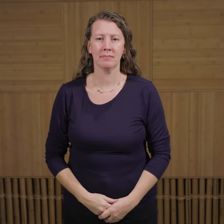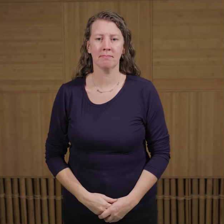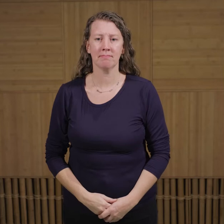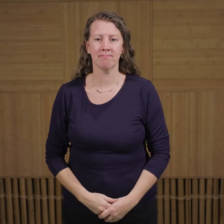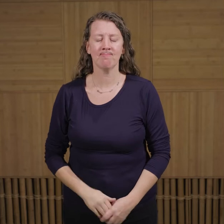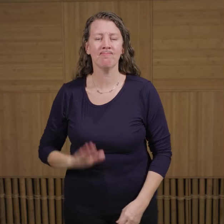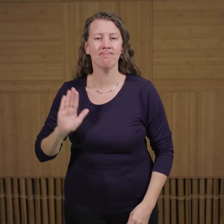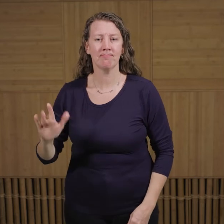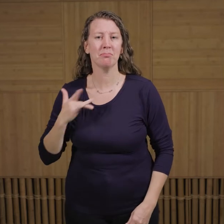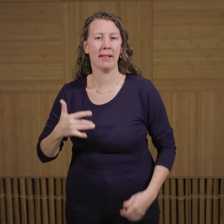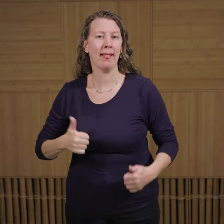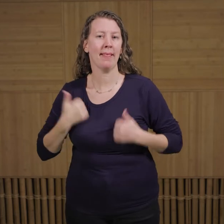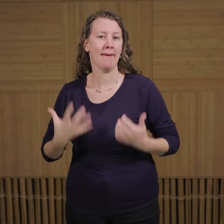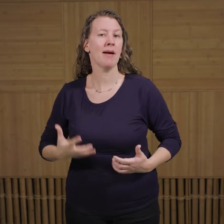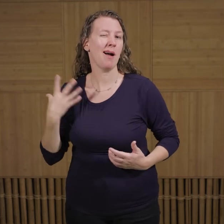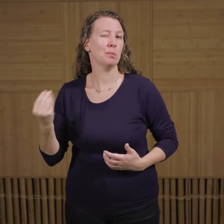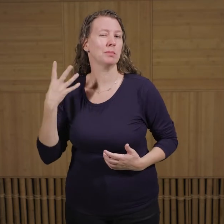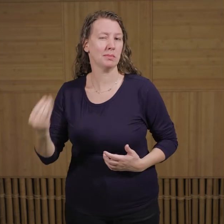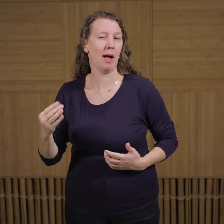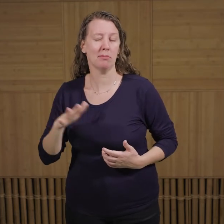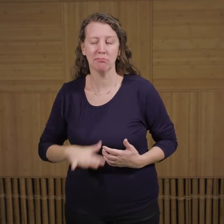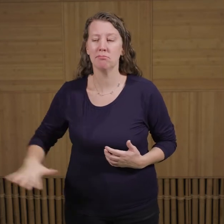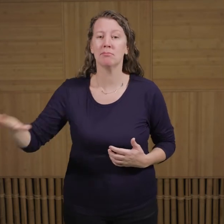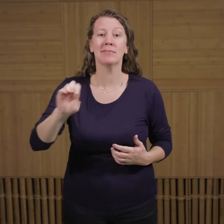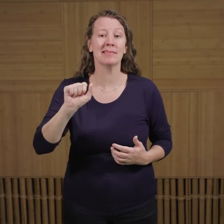Now, for the outdoor habitats, they're covered in a sandy soil substrate.